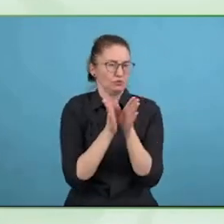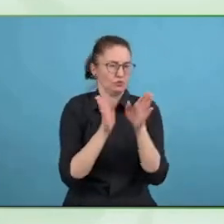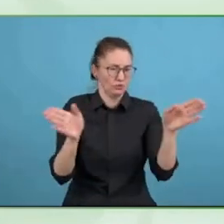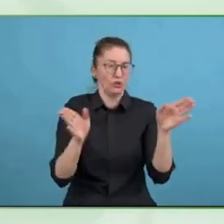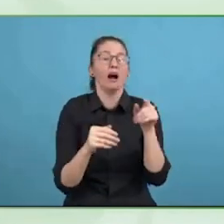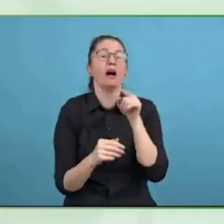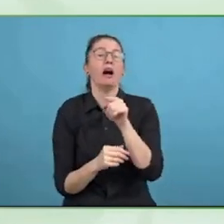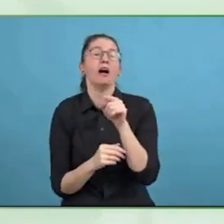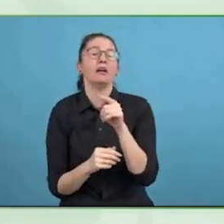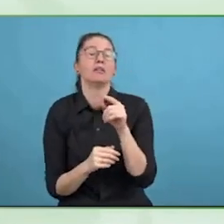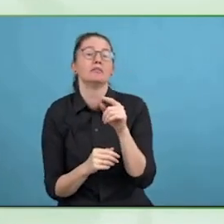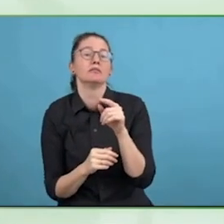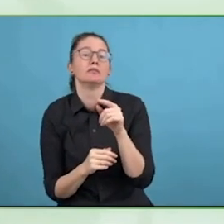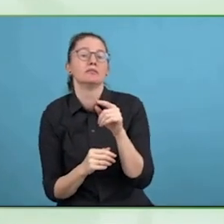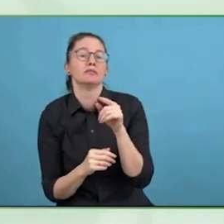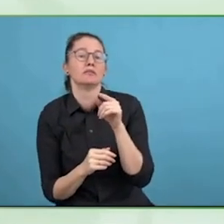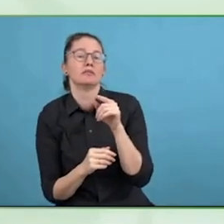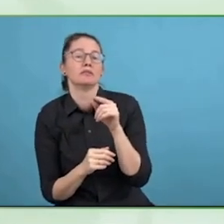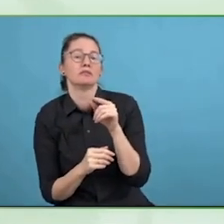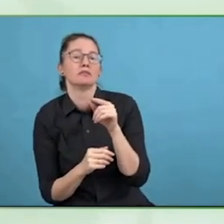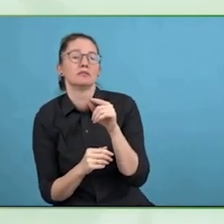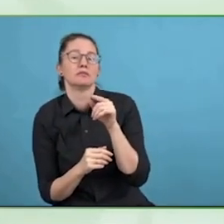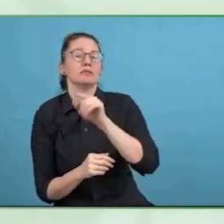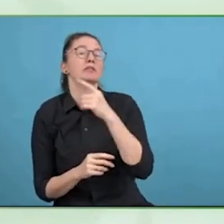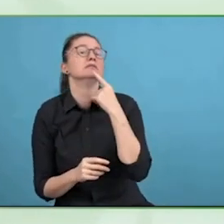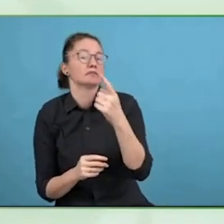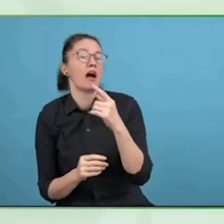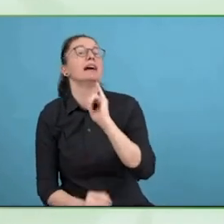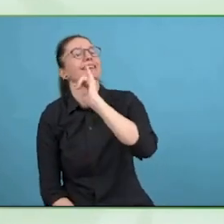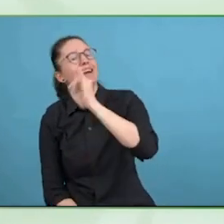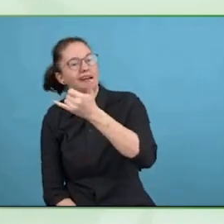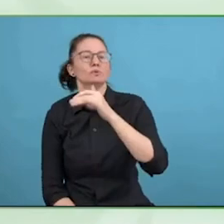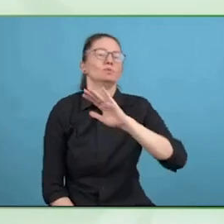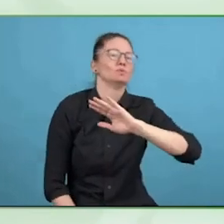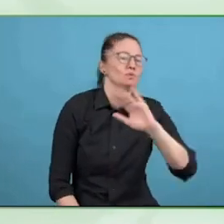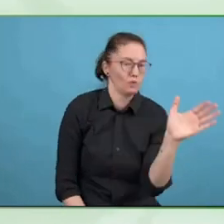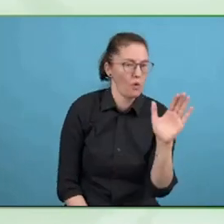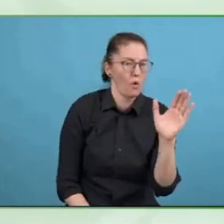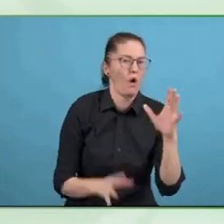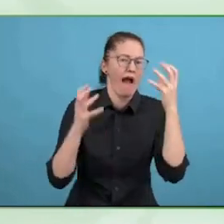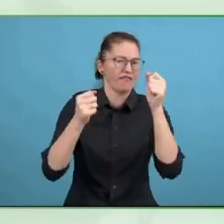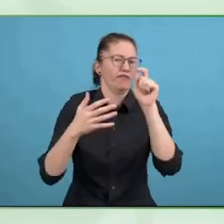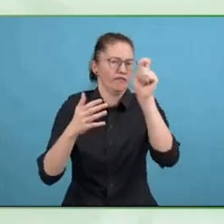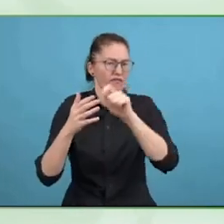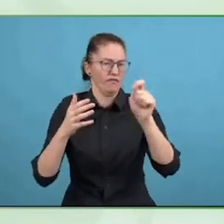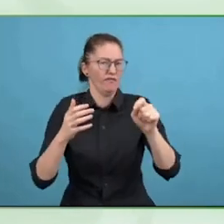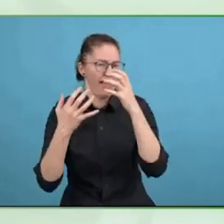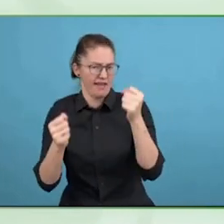head office it is easy, it is never really easy but then if you have